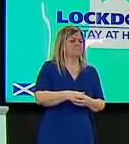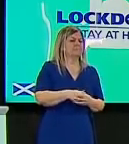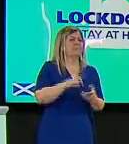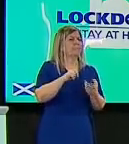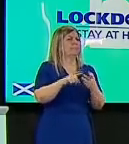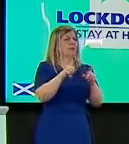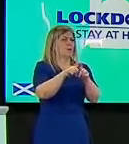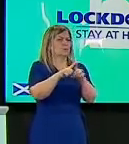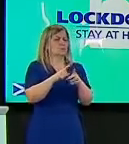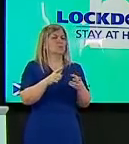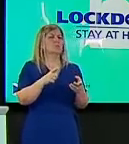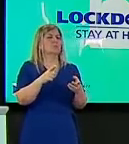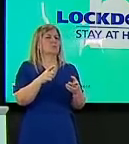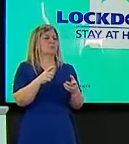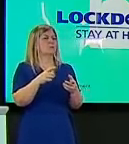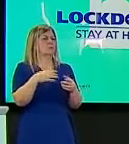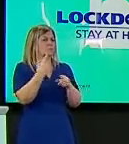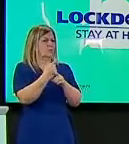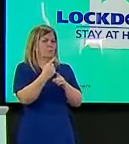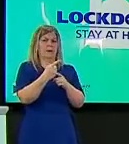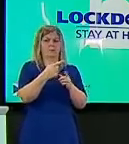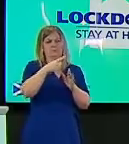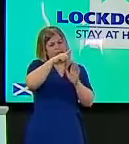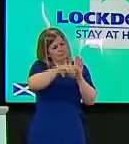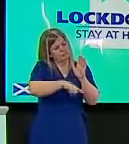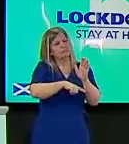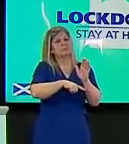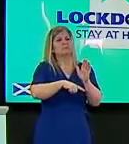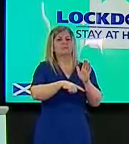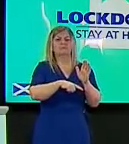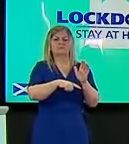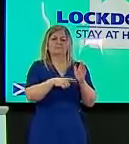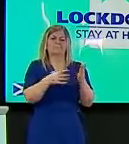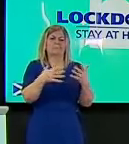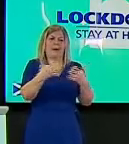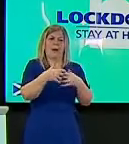how could this impact the easing of restrictions going forward do you imagine